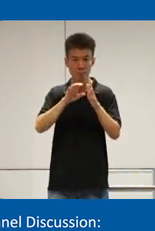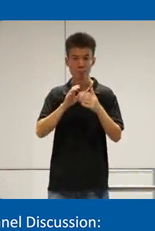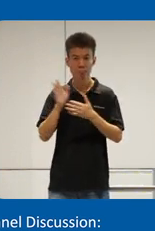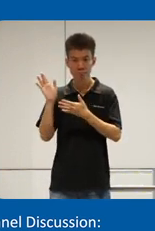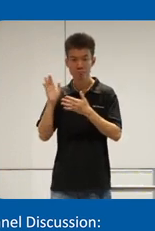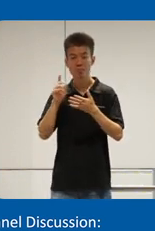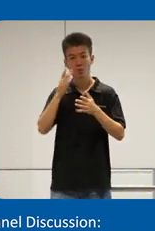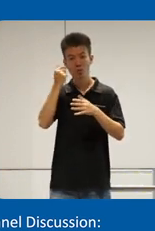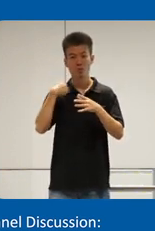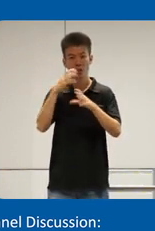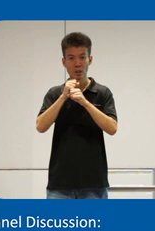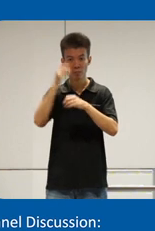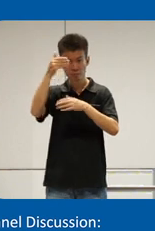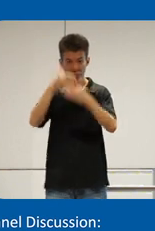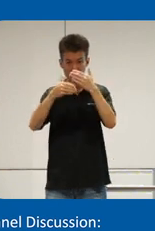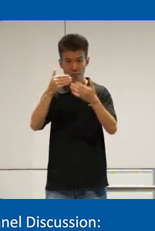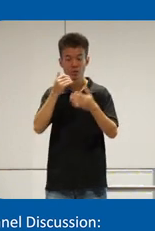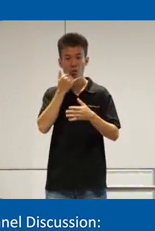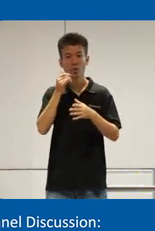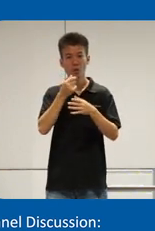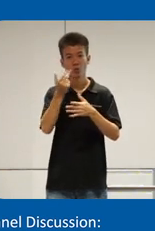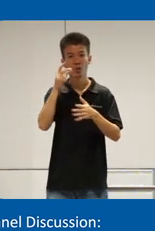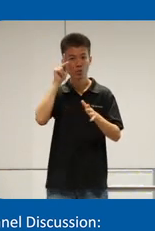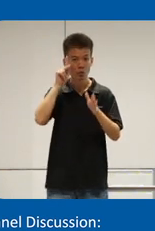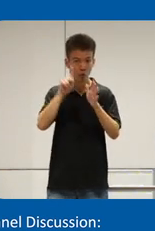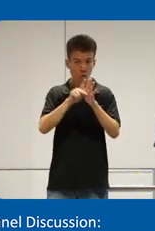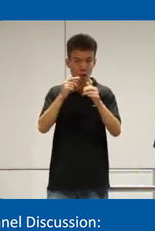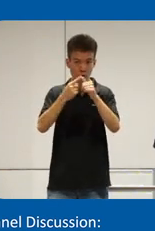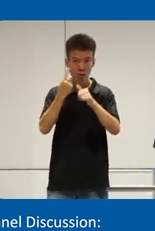if I get the order wrong but I just have a few uh photos so I think the first one that we have is a